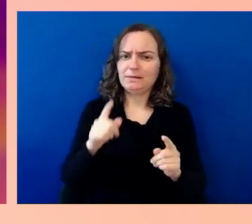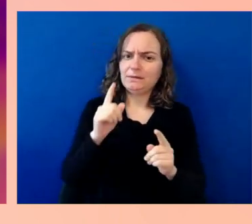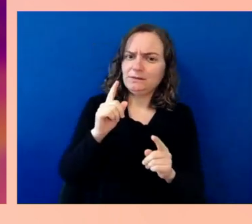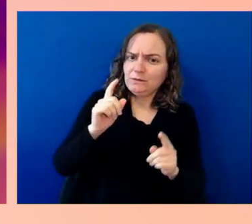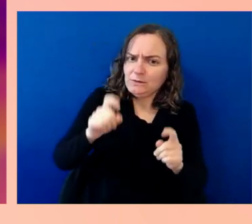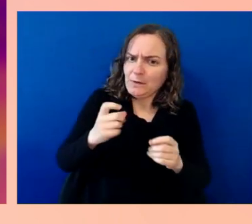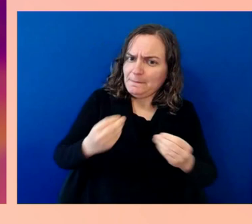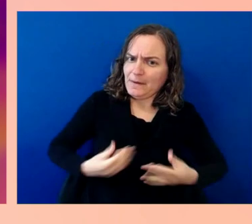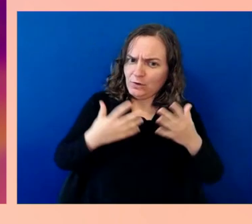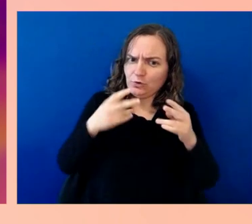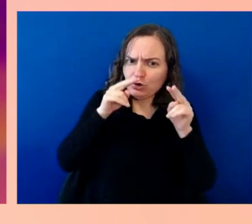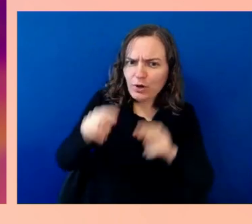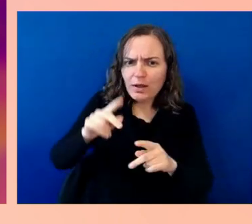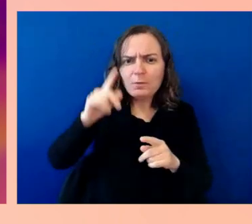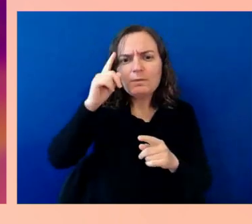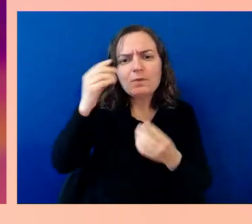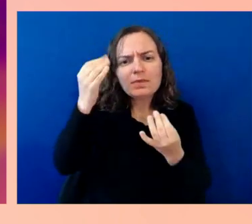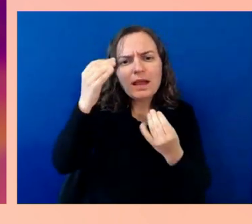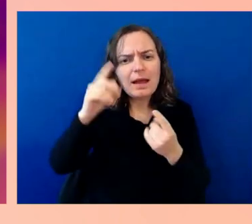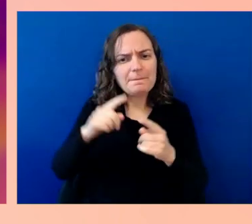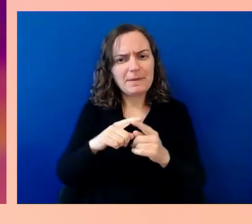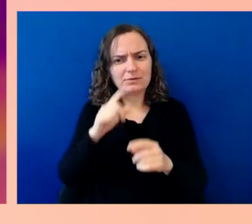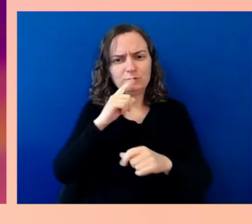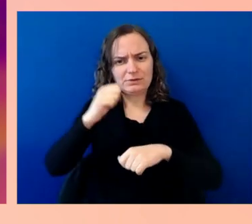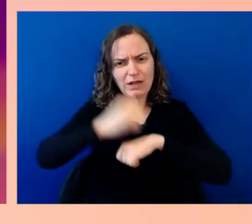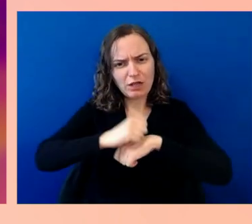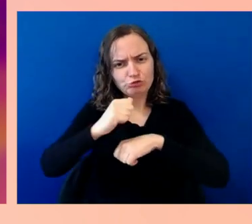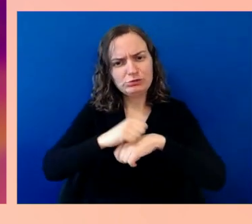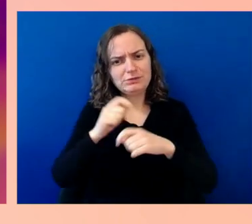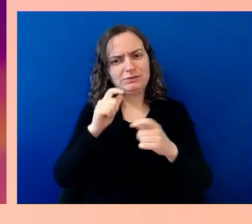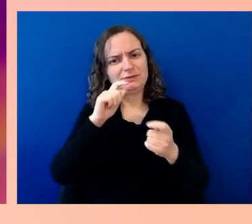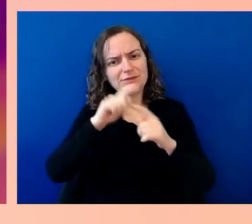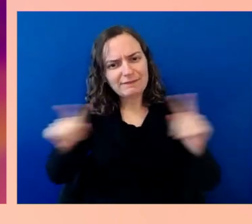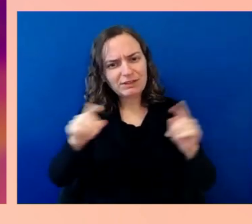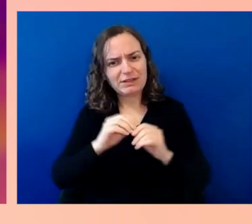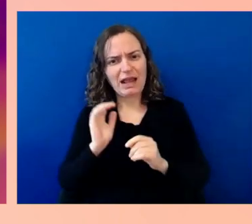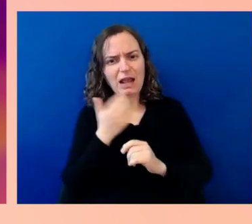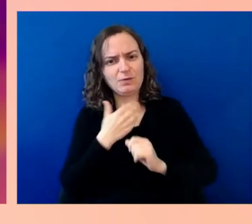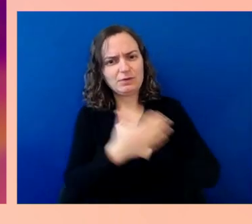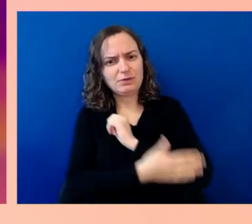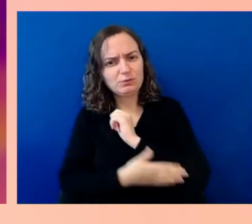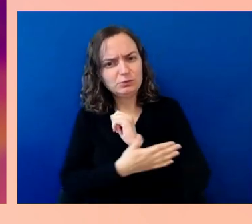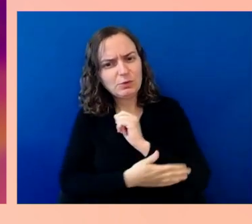it's like for people to get from where they are to where they need to be. You talked about